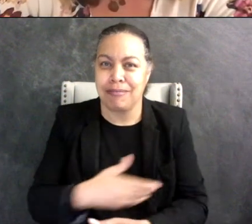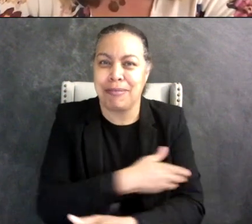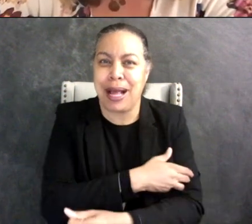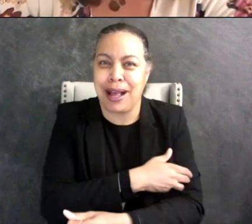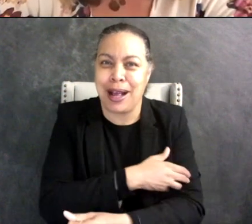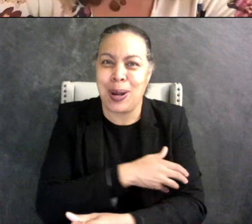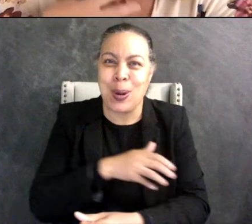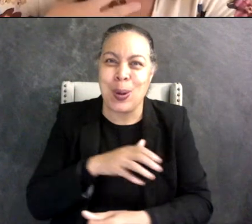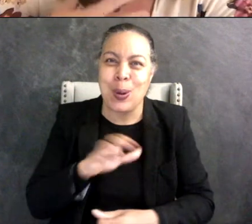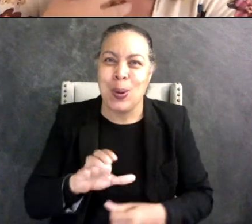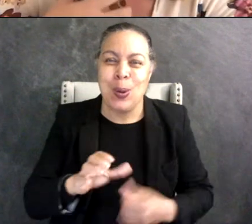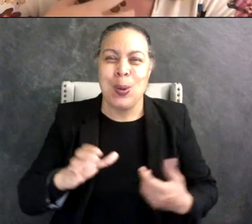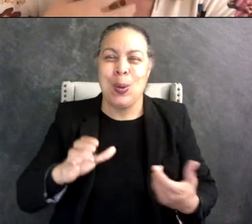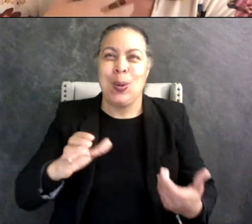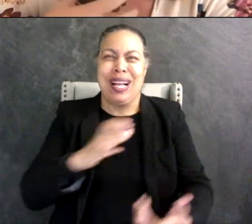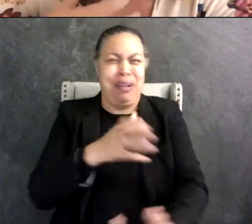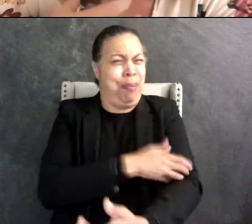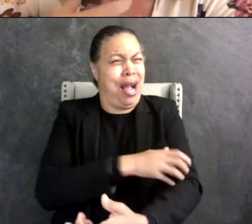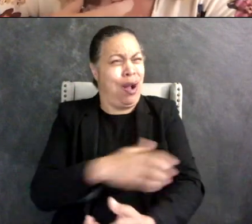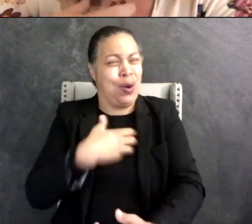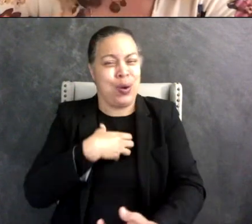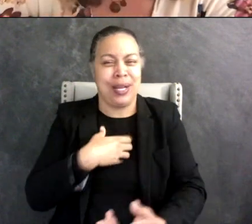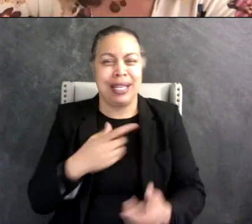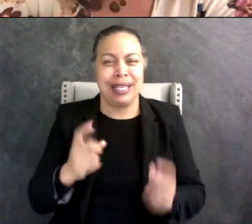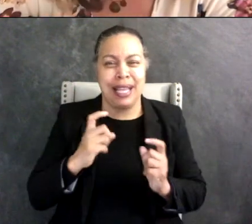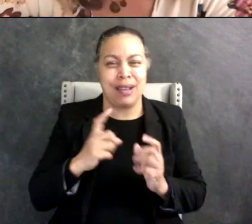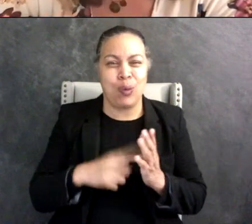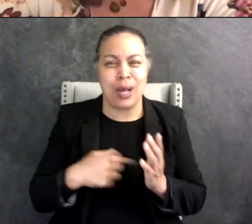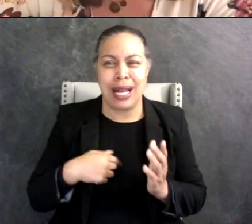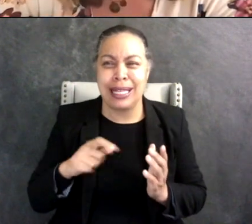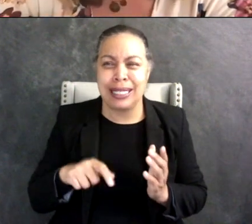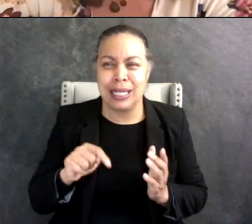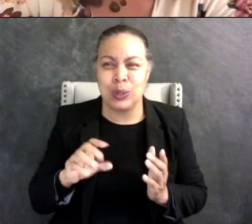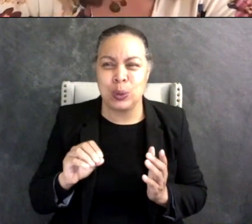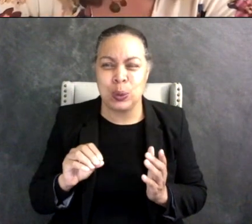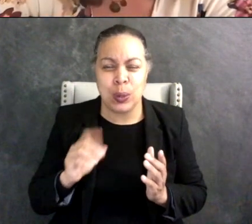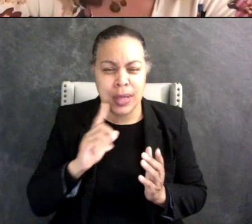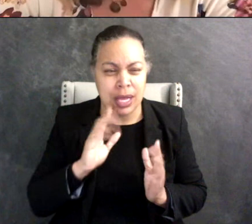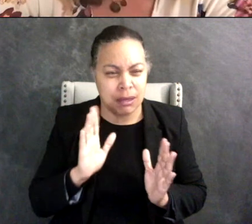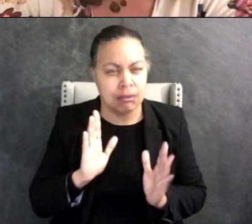it's like it gave me the what I needed to be like - you know what stop trying to make how she